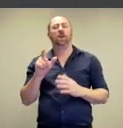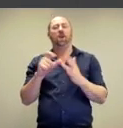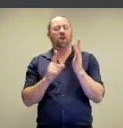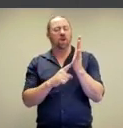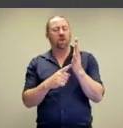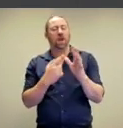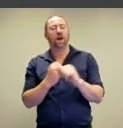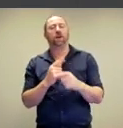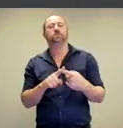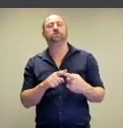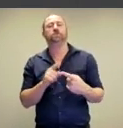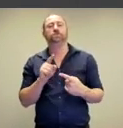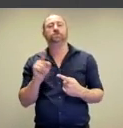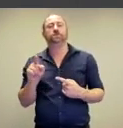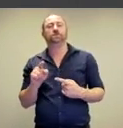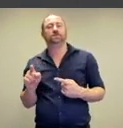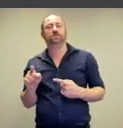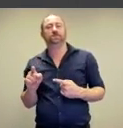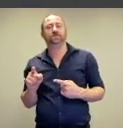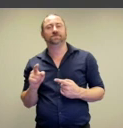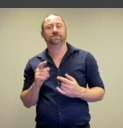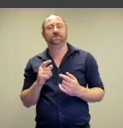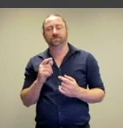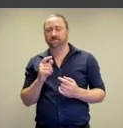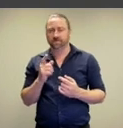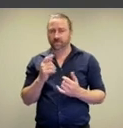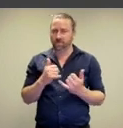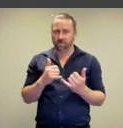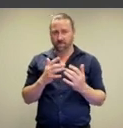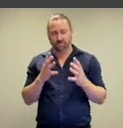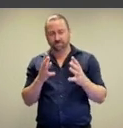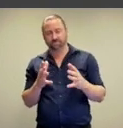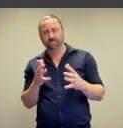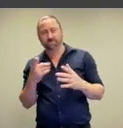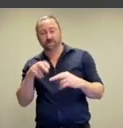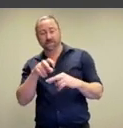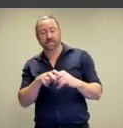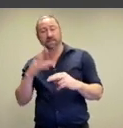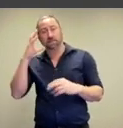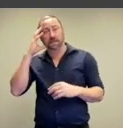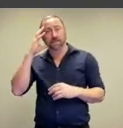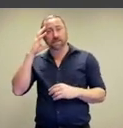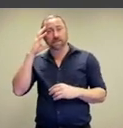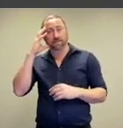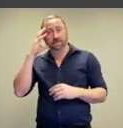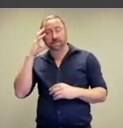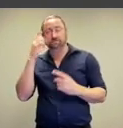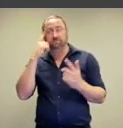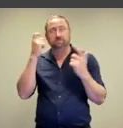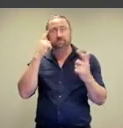This particular collage, he made